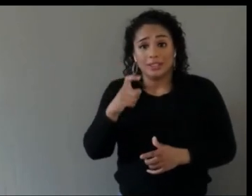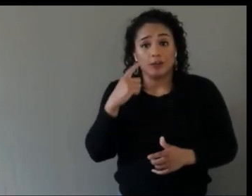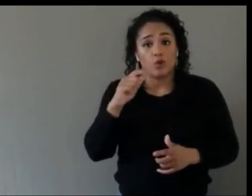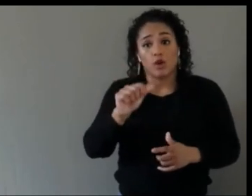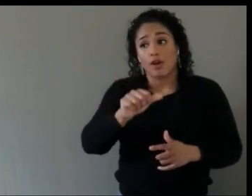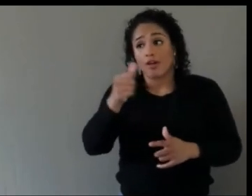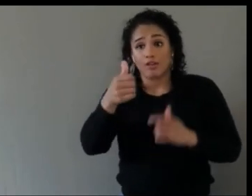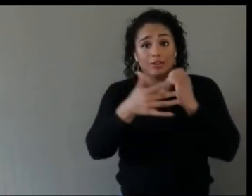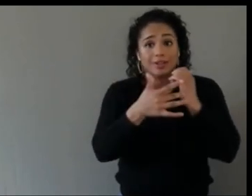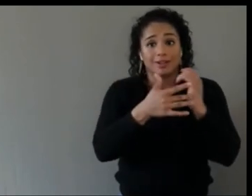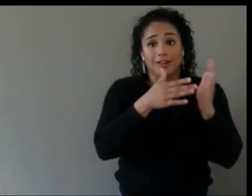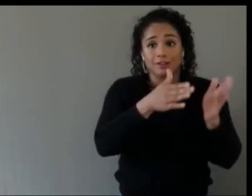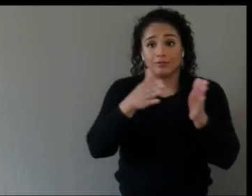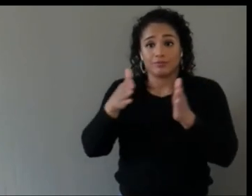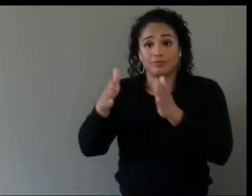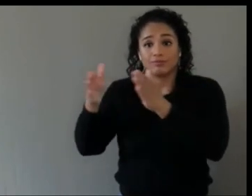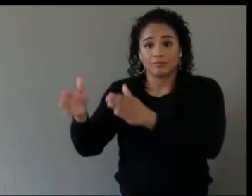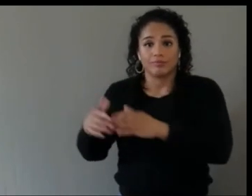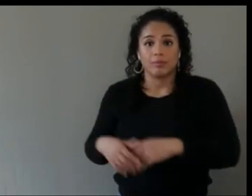Can I add on to that as well?